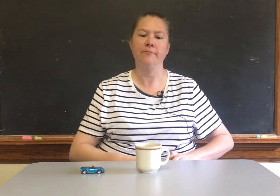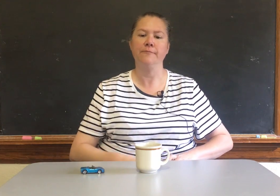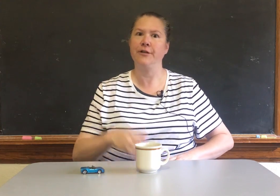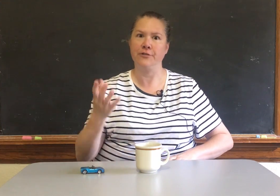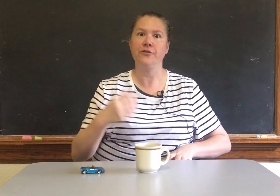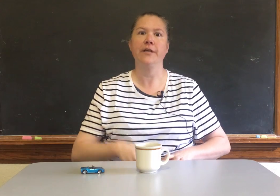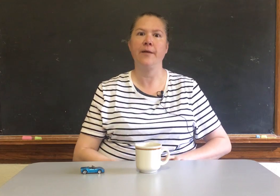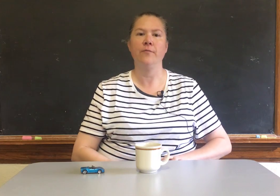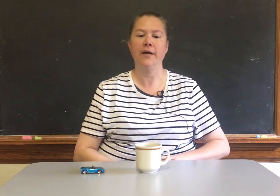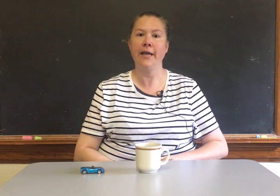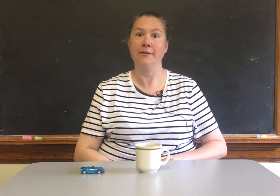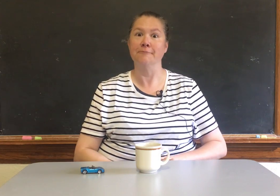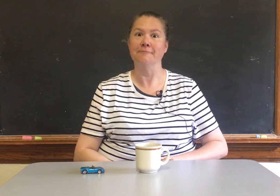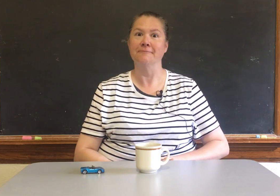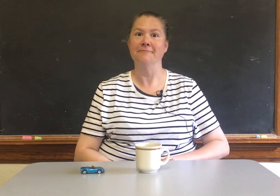We do the game again